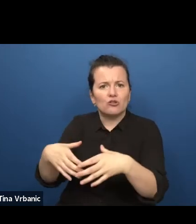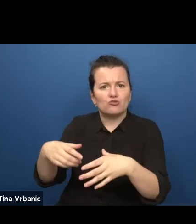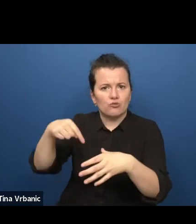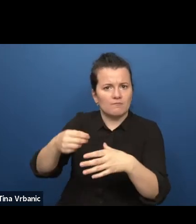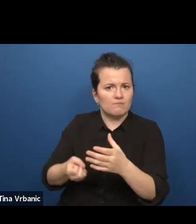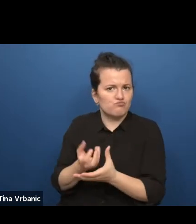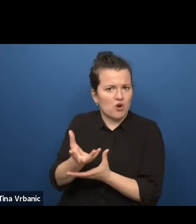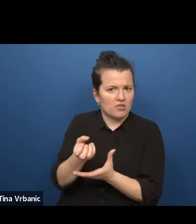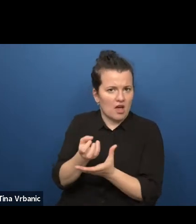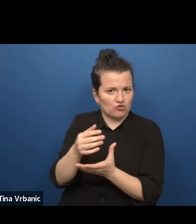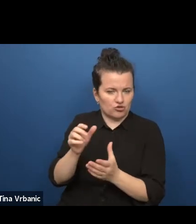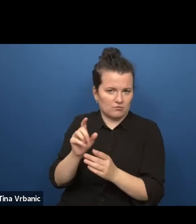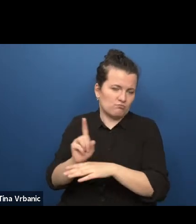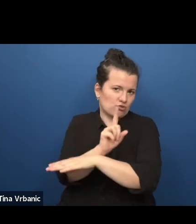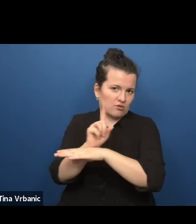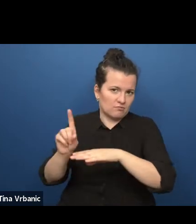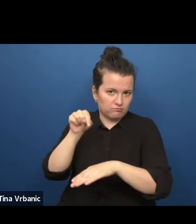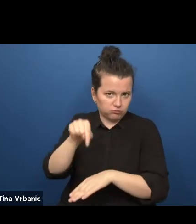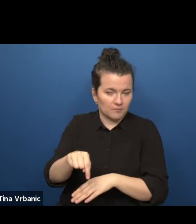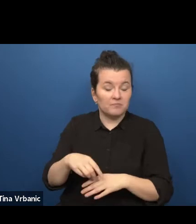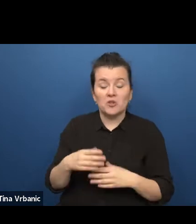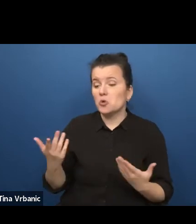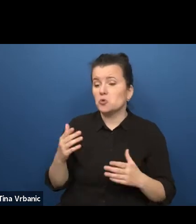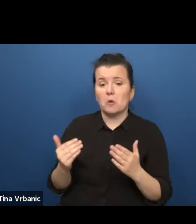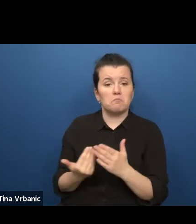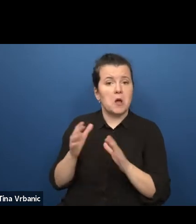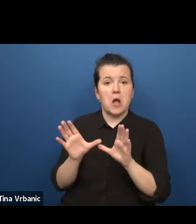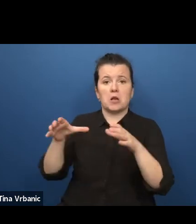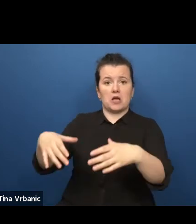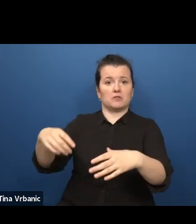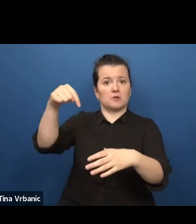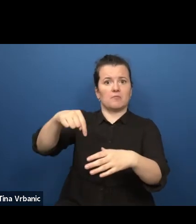for the classroom to make up his choice what he wanted to create.